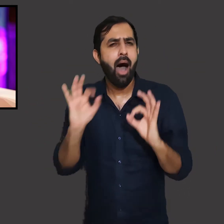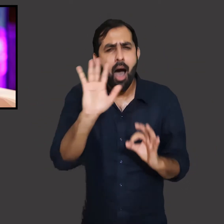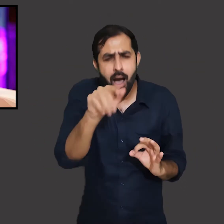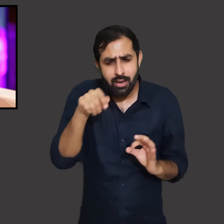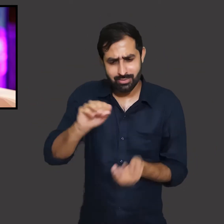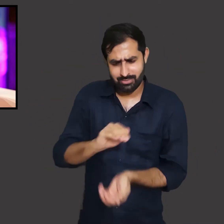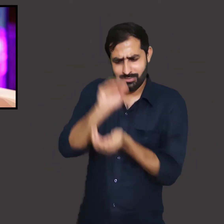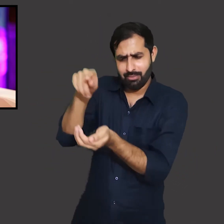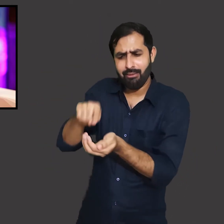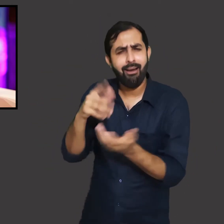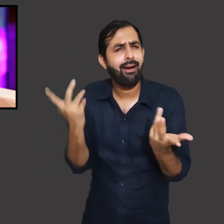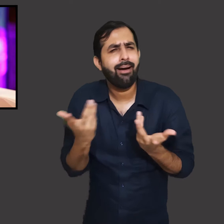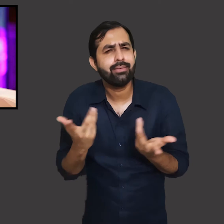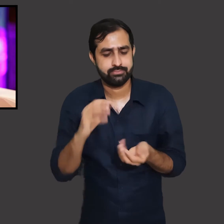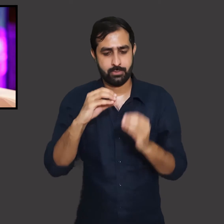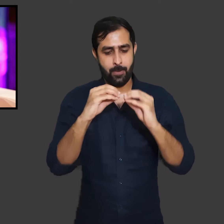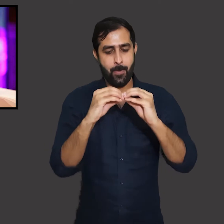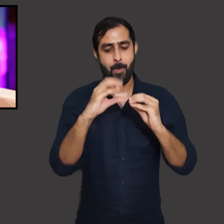Do you know what a Booker's Prize Award is?